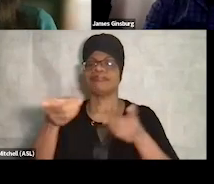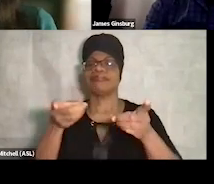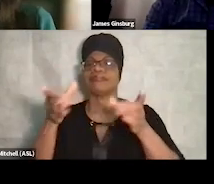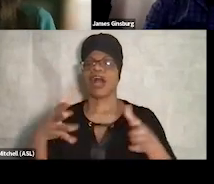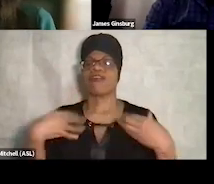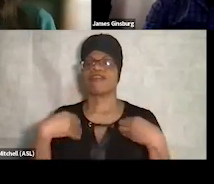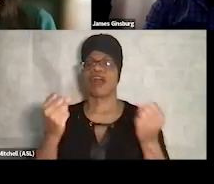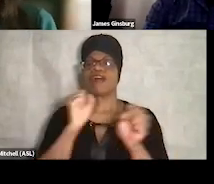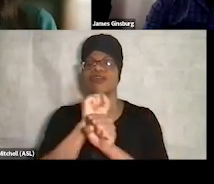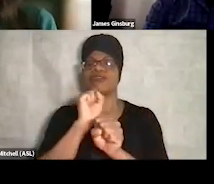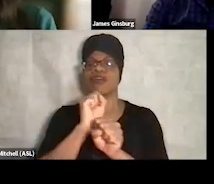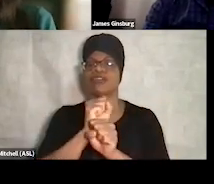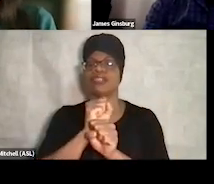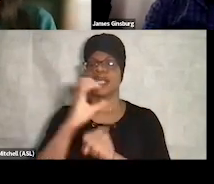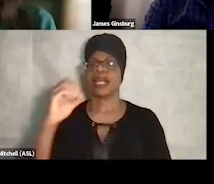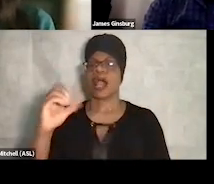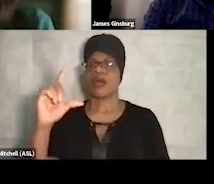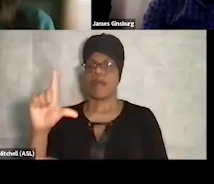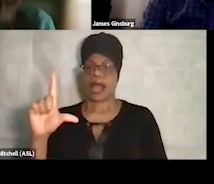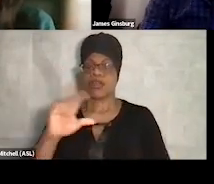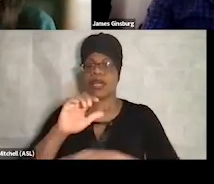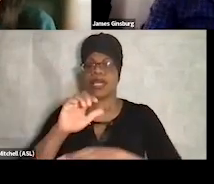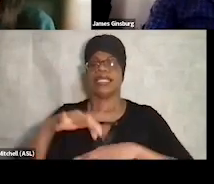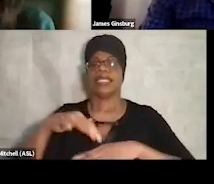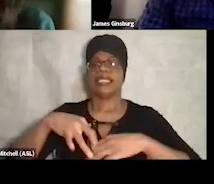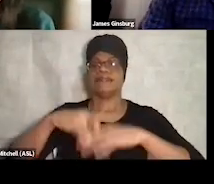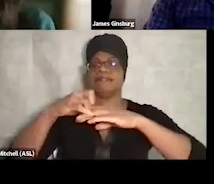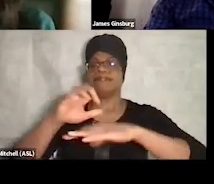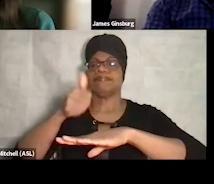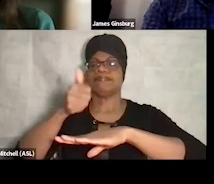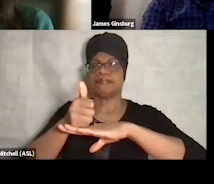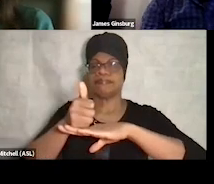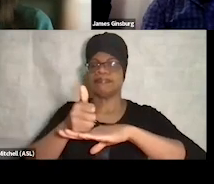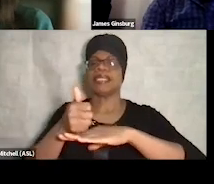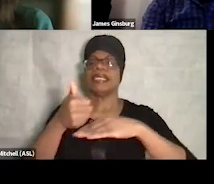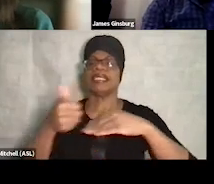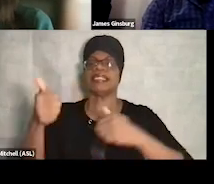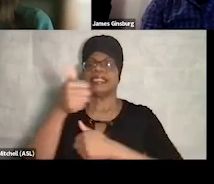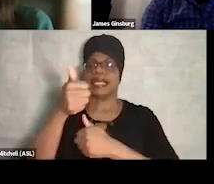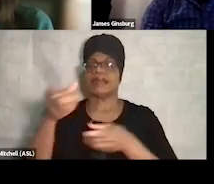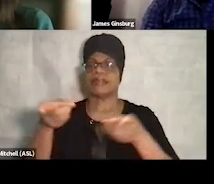James is the founder, Executive Director of RecoveryWorks, a Colorado nonprofit organization